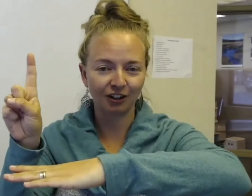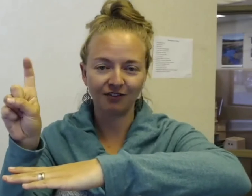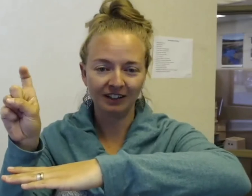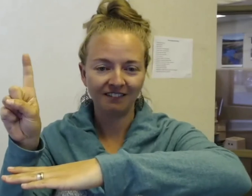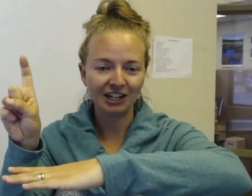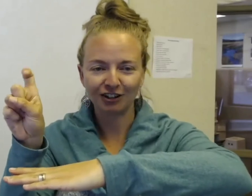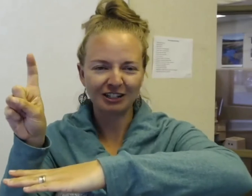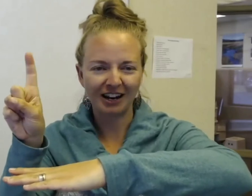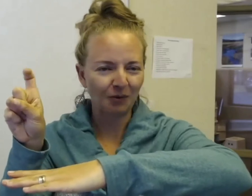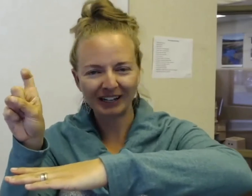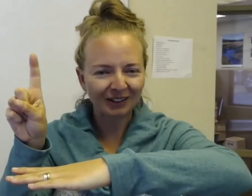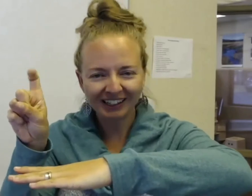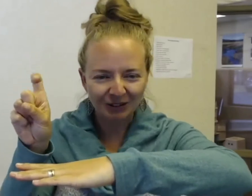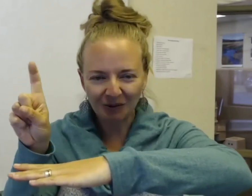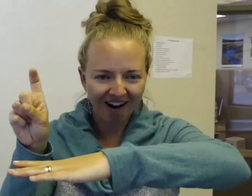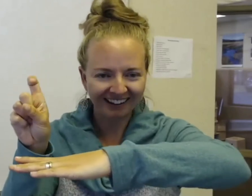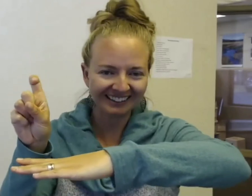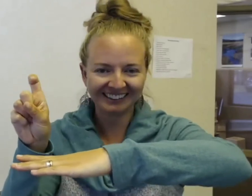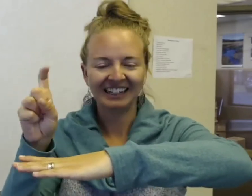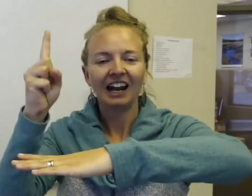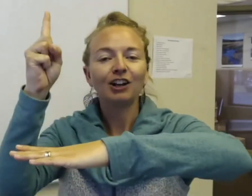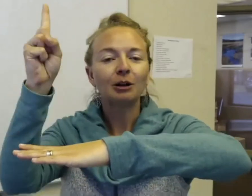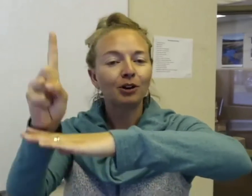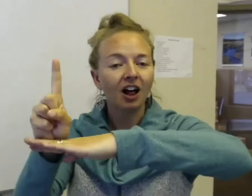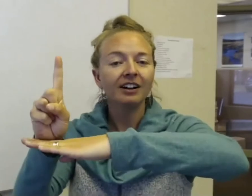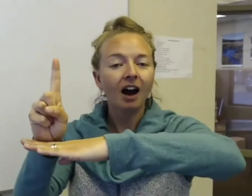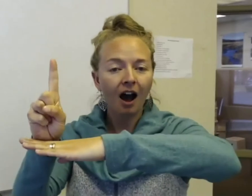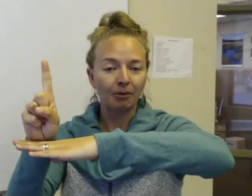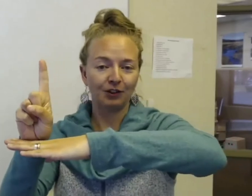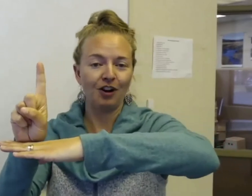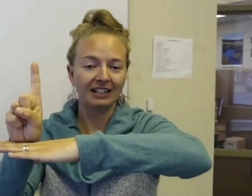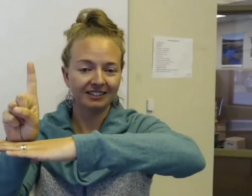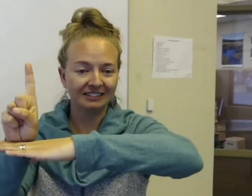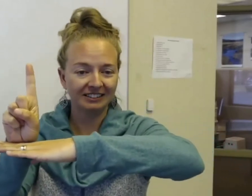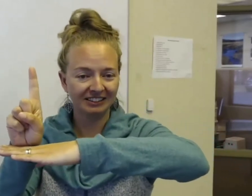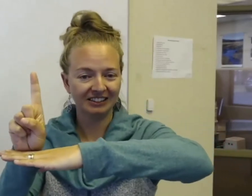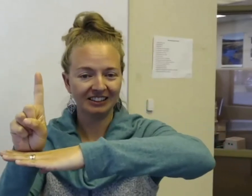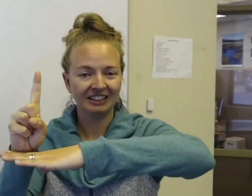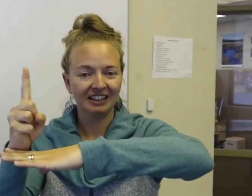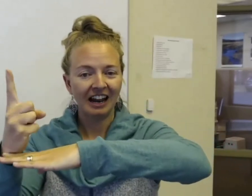finger, you can kind of wiggle it if you want, you're going to put it on top of the horizon.